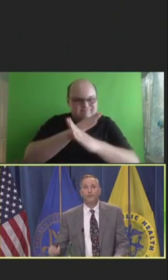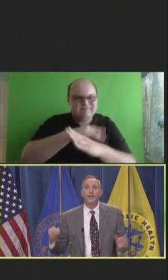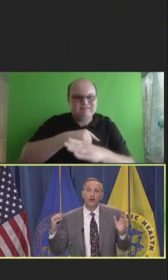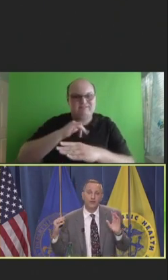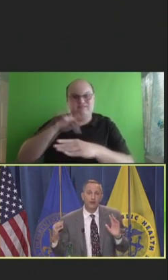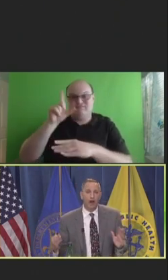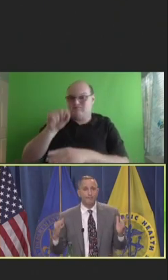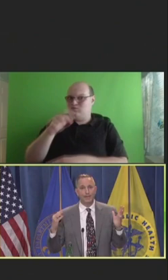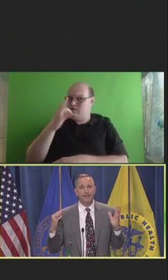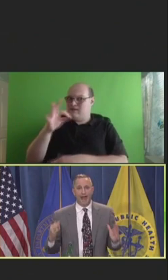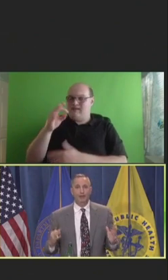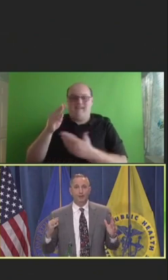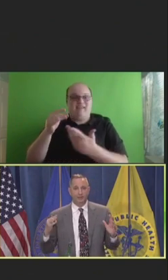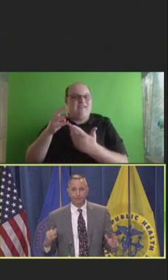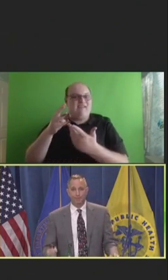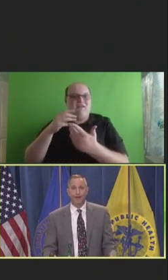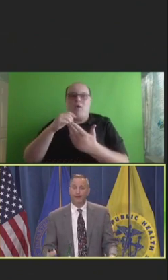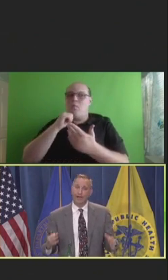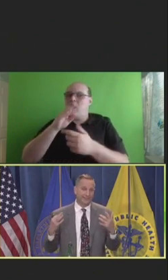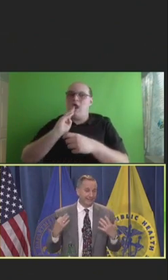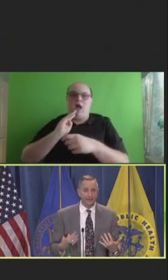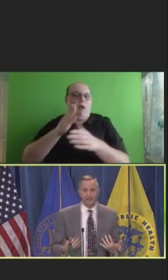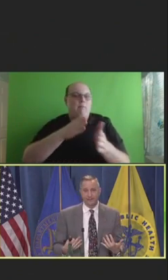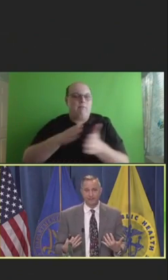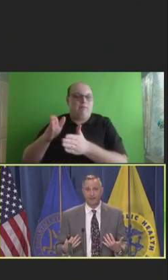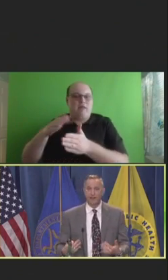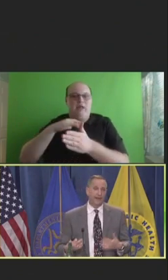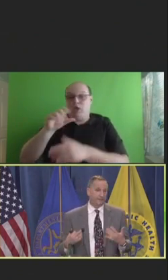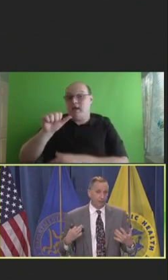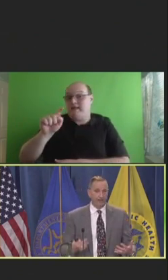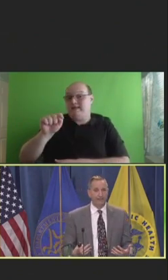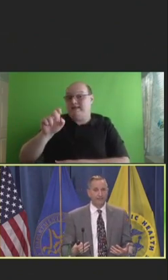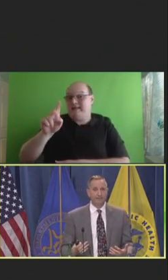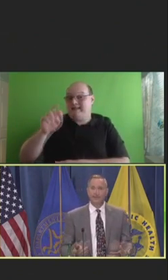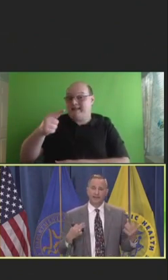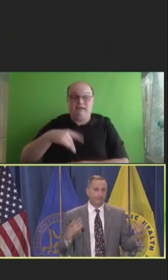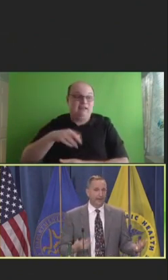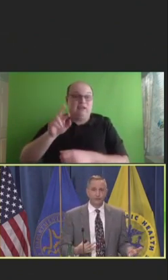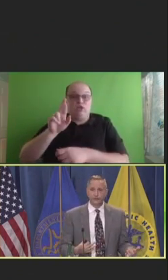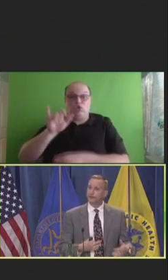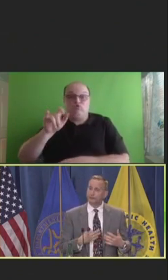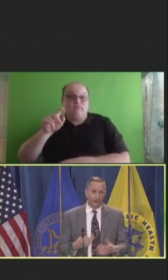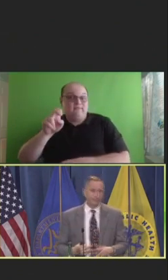We are not being adequately prepared as attendings, as residents, as medical students, pharmacy